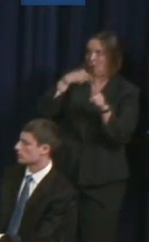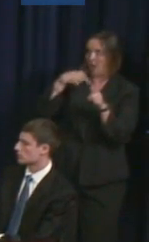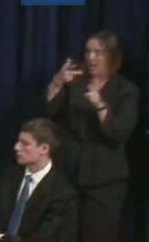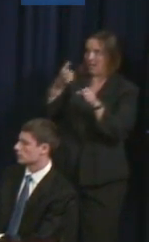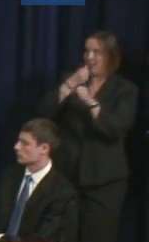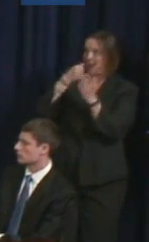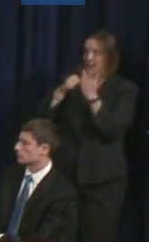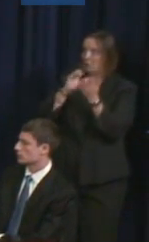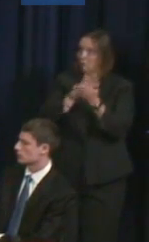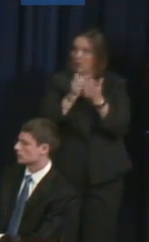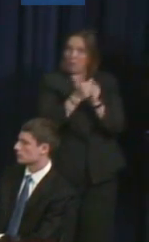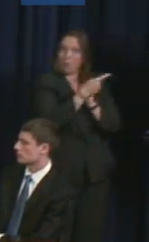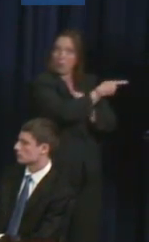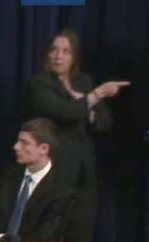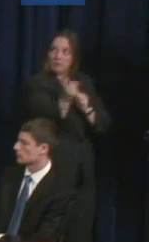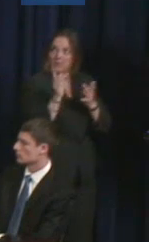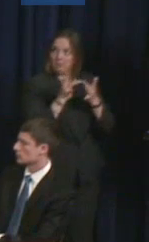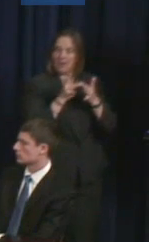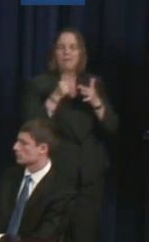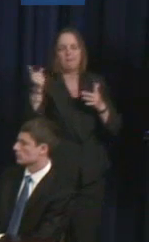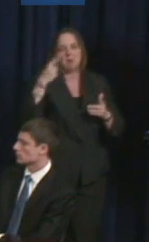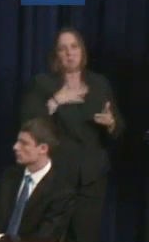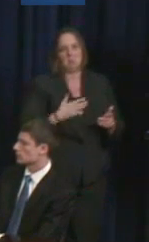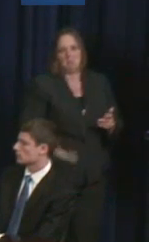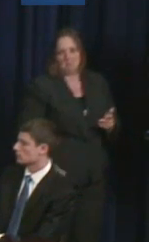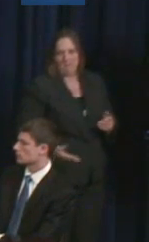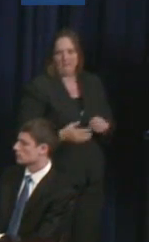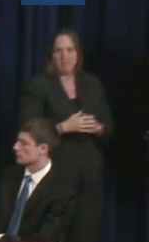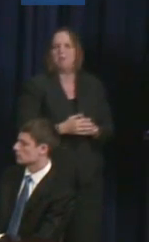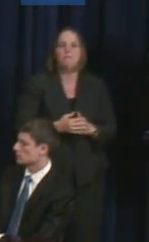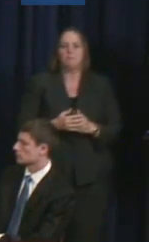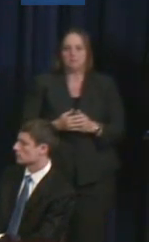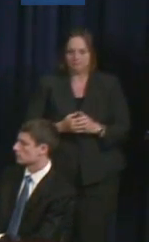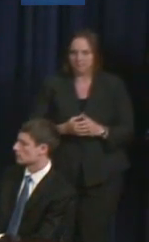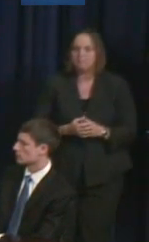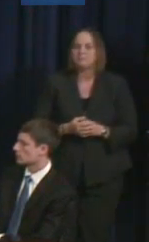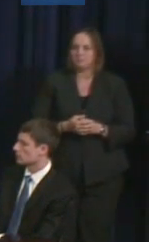that was not just -- you know, it wasn't just about